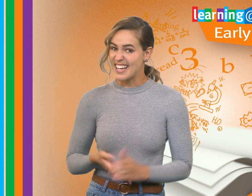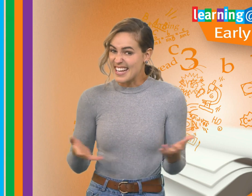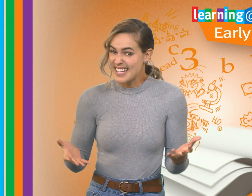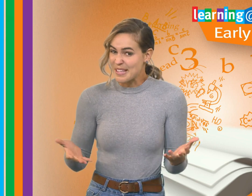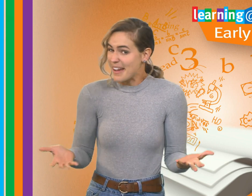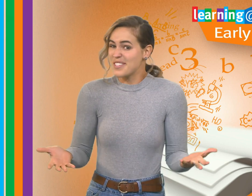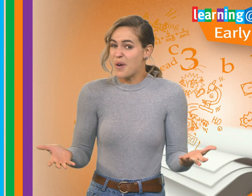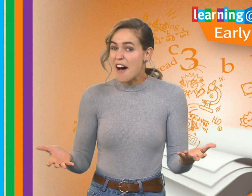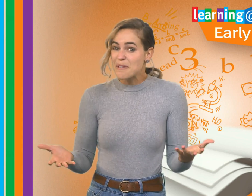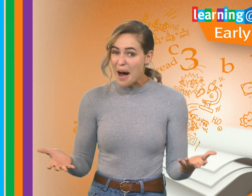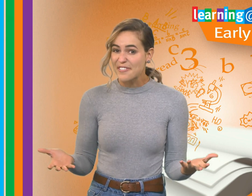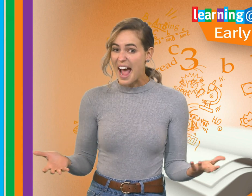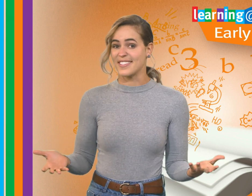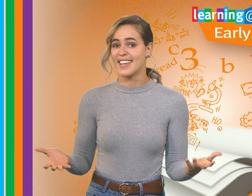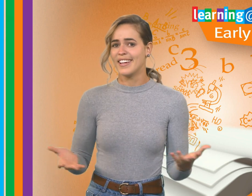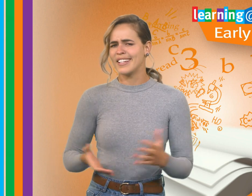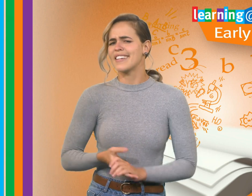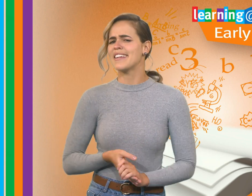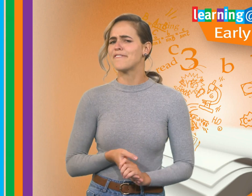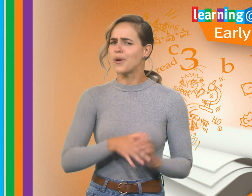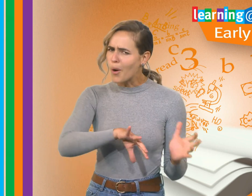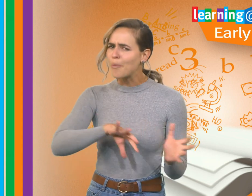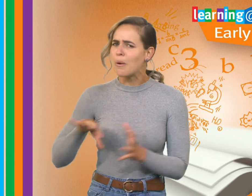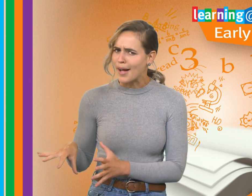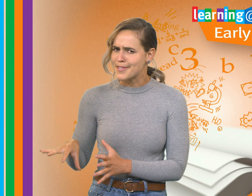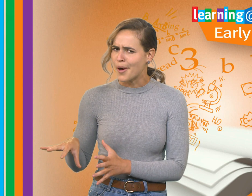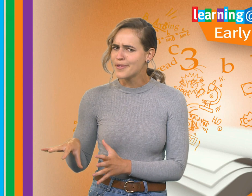Anything that makes you huff and puff counts. It doesn’t have to all be at once, though.